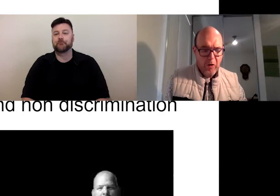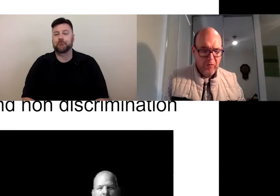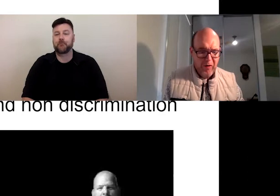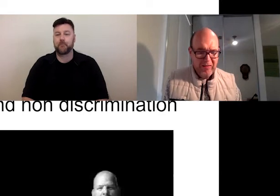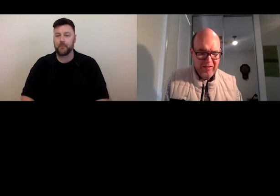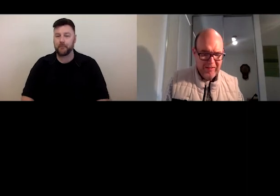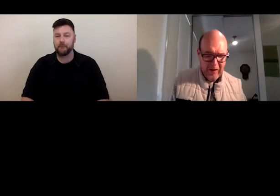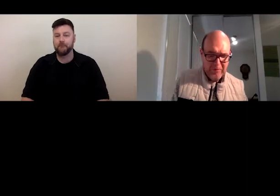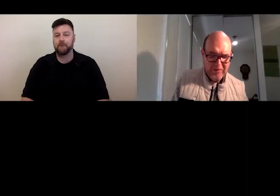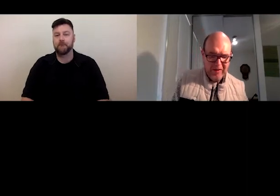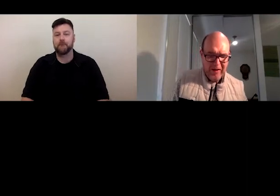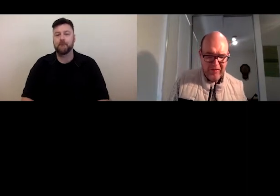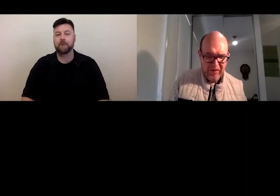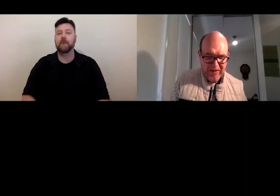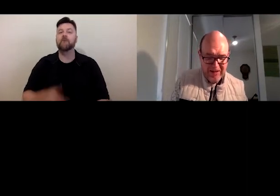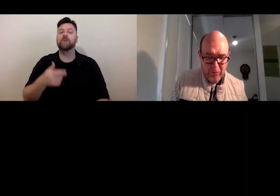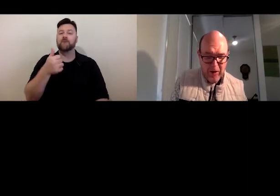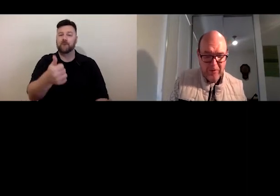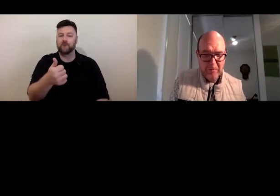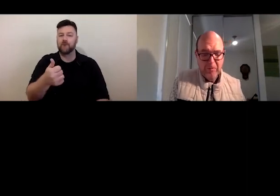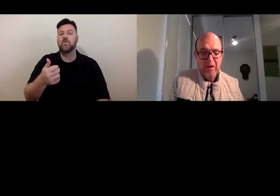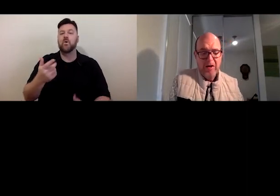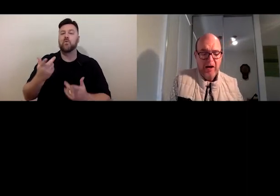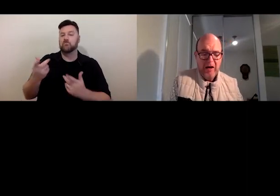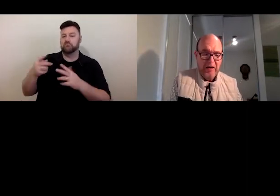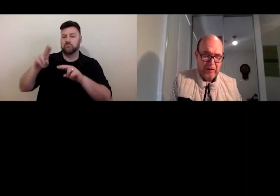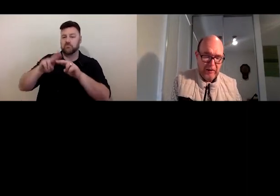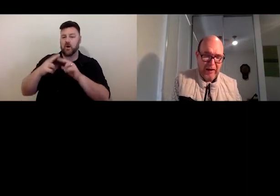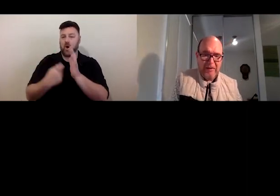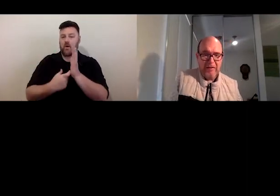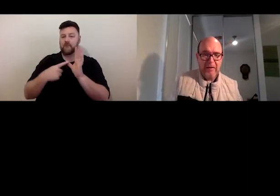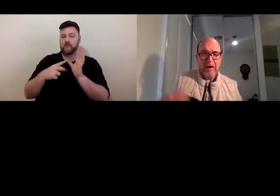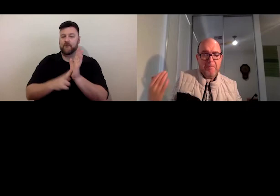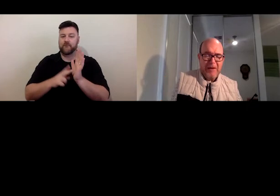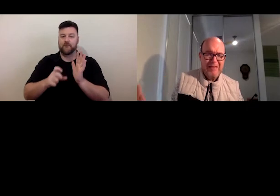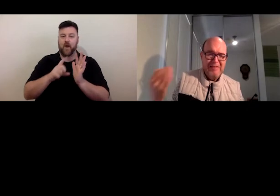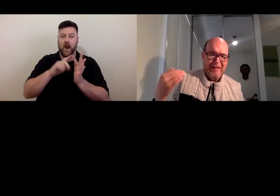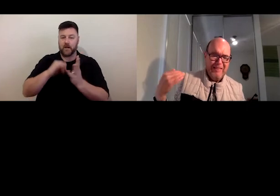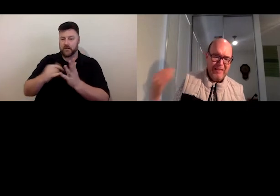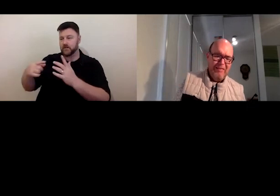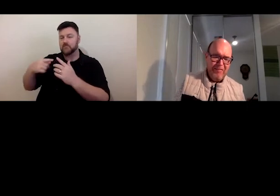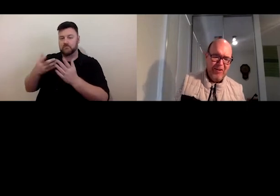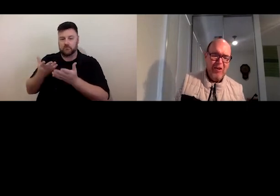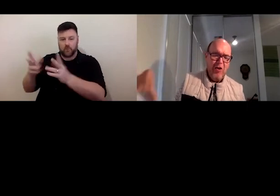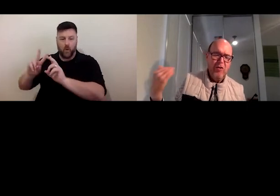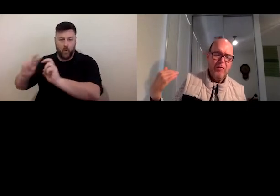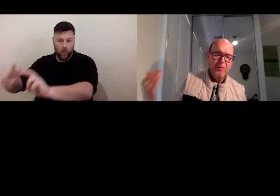While Frances finds that one, it'll lead - basically, the video, I